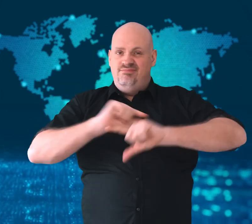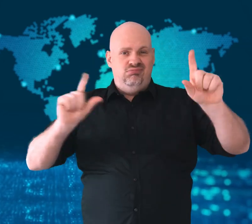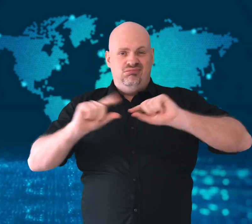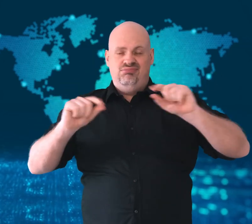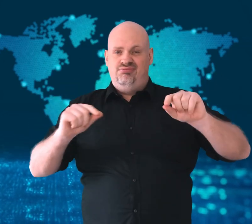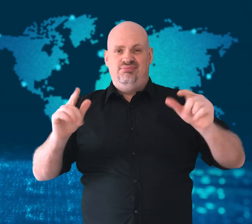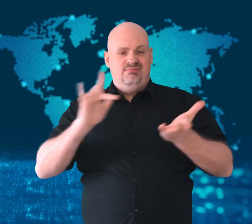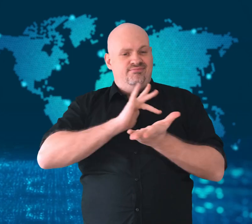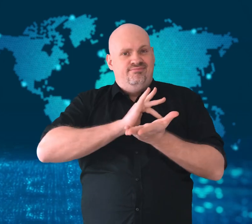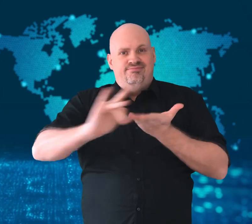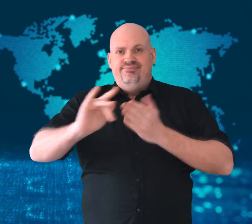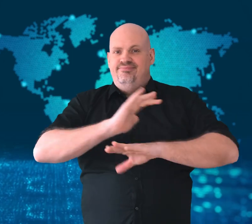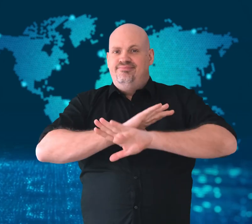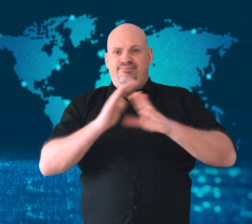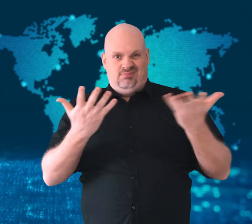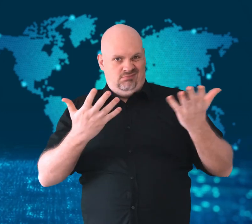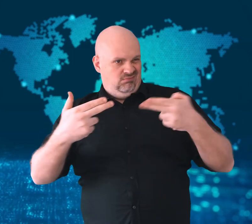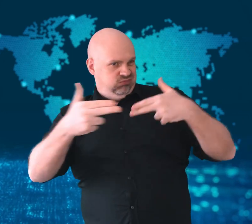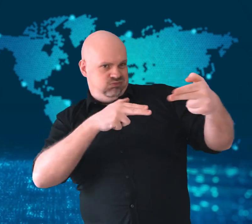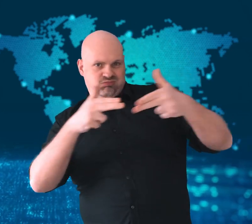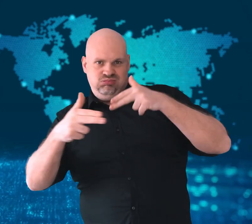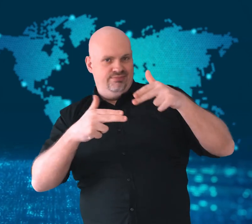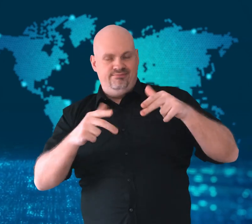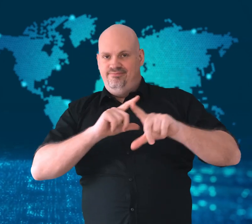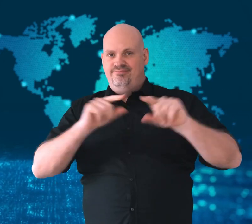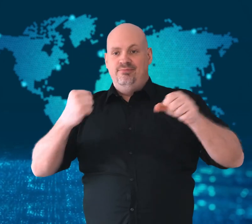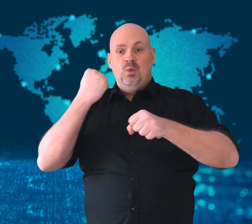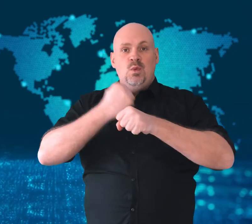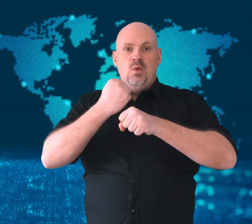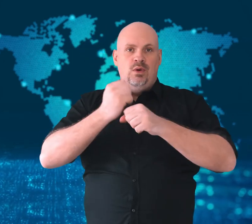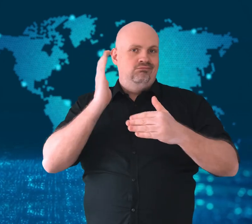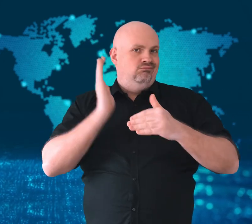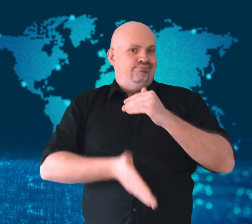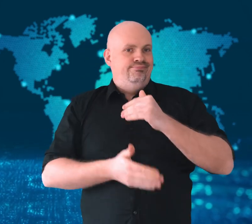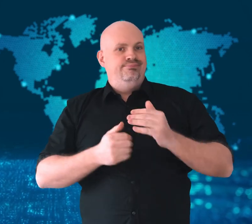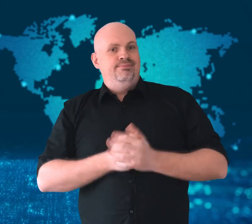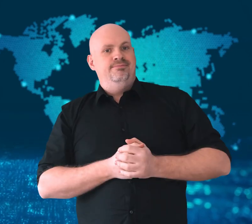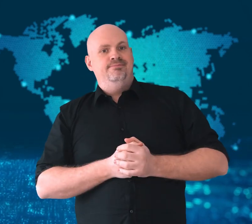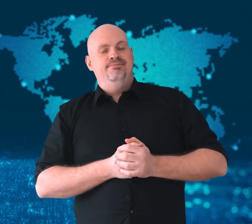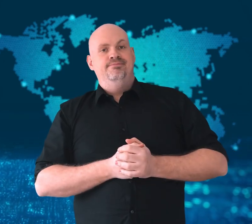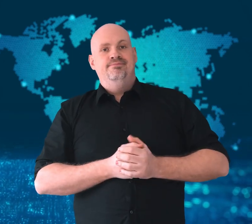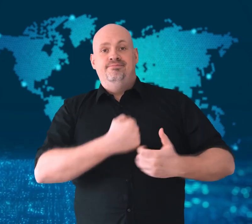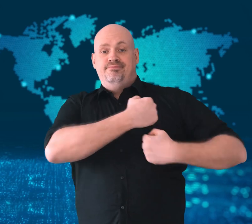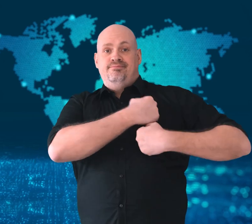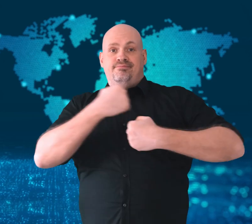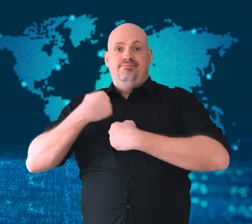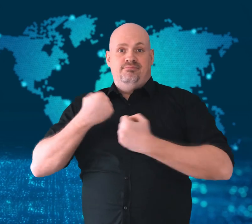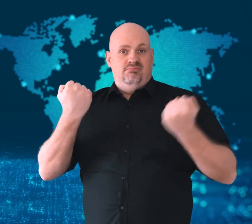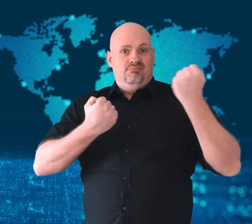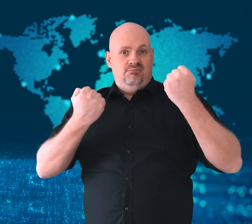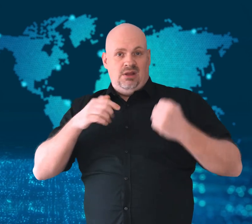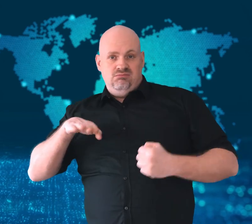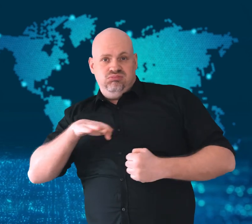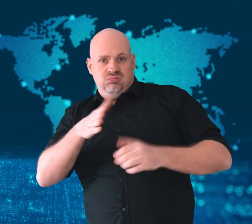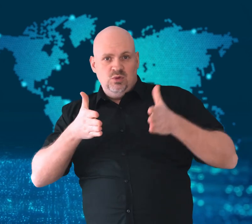and banks suspended business because of the violence.